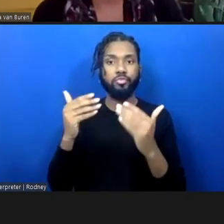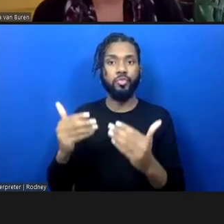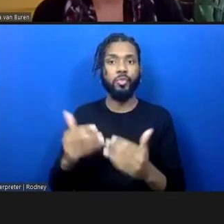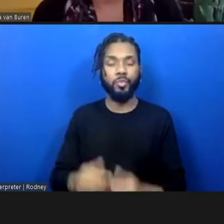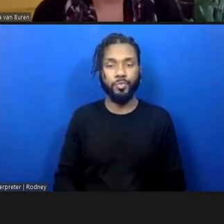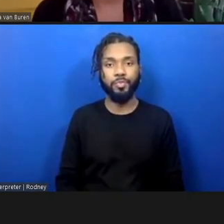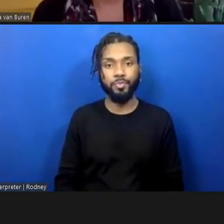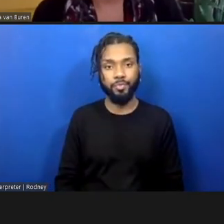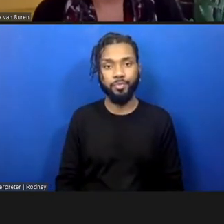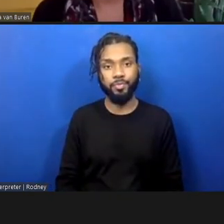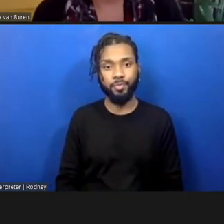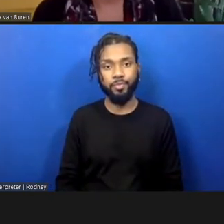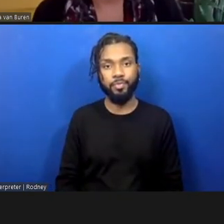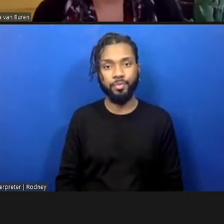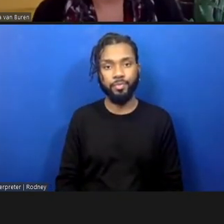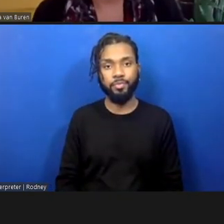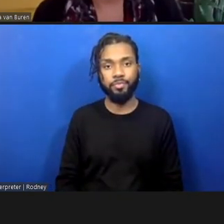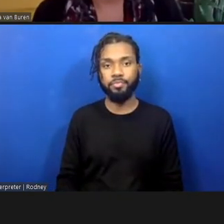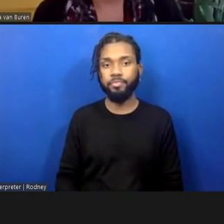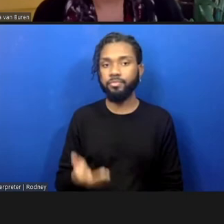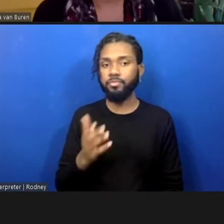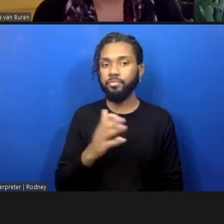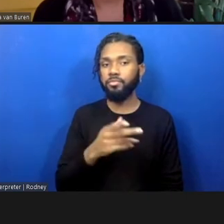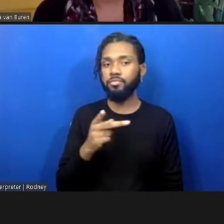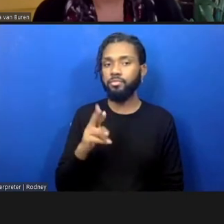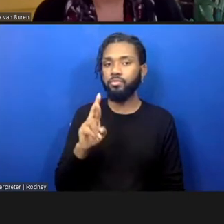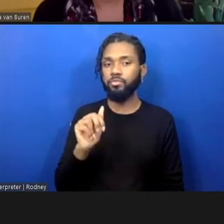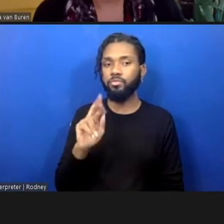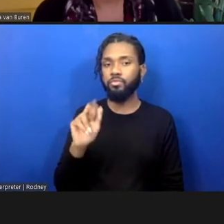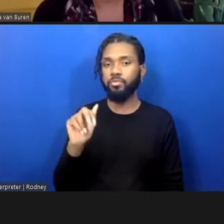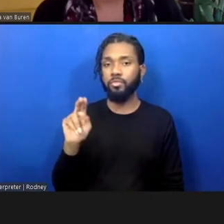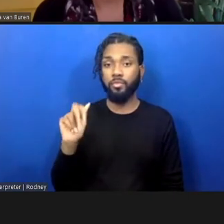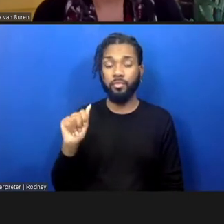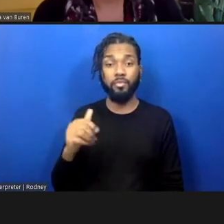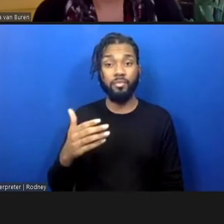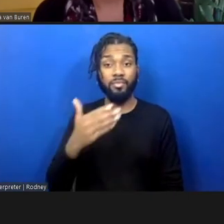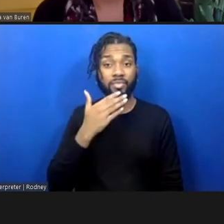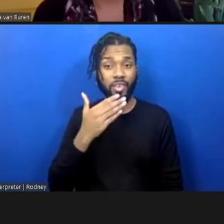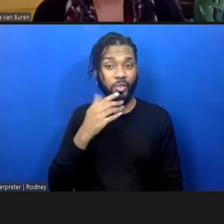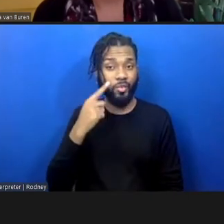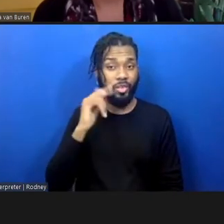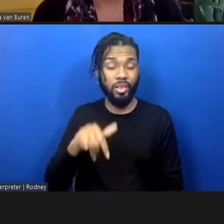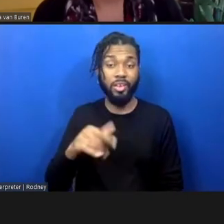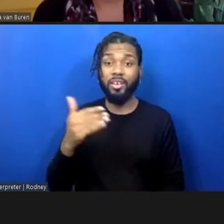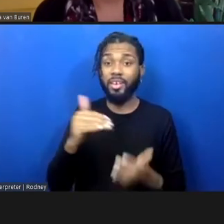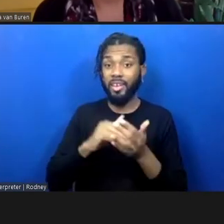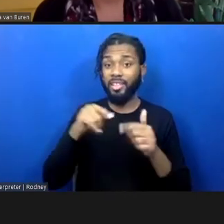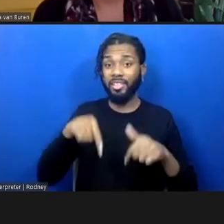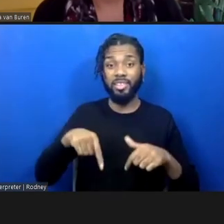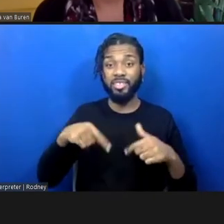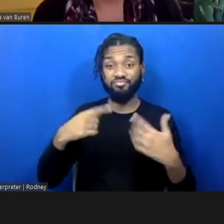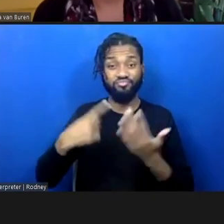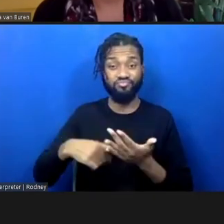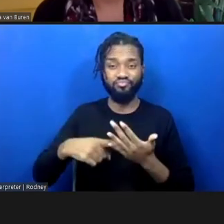Thank you for that. Yeah. And I'm thinking also, this is a policy discussion, so while none of you